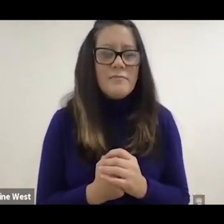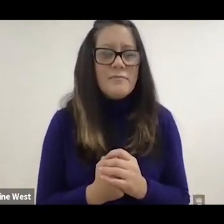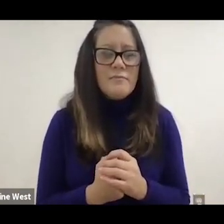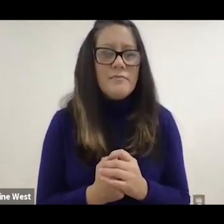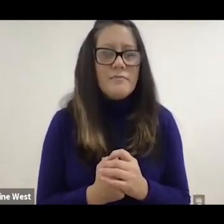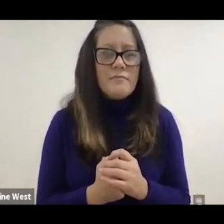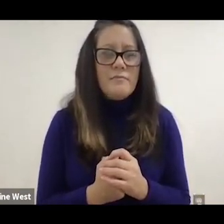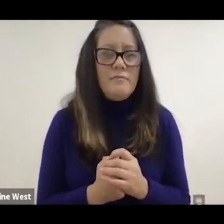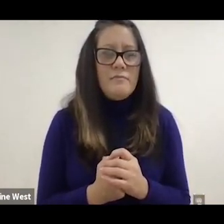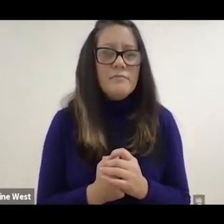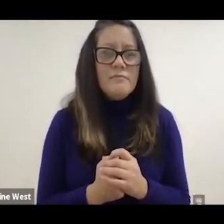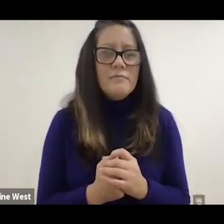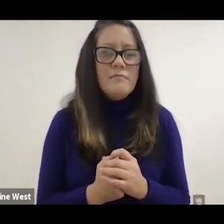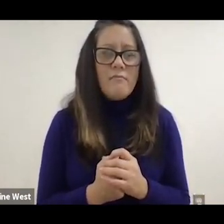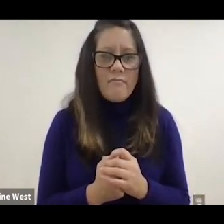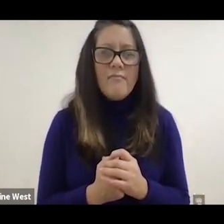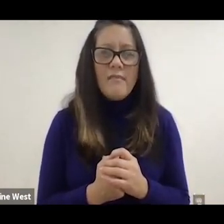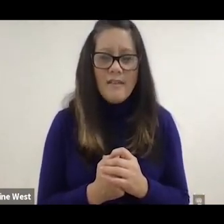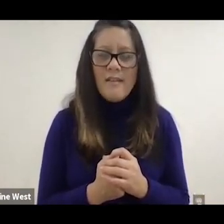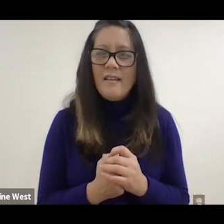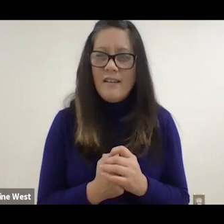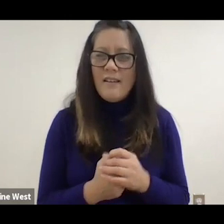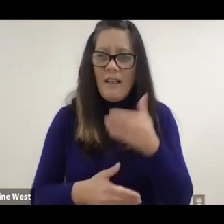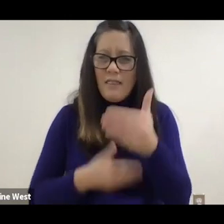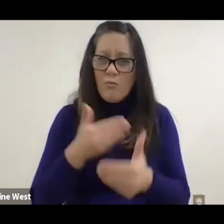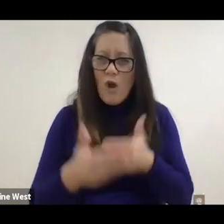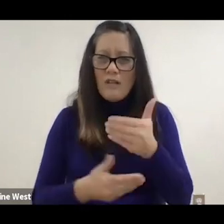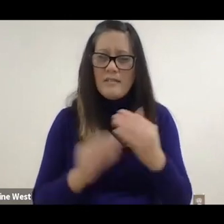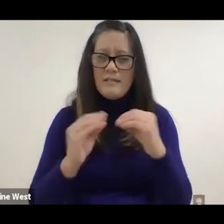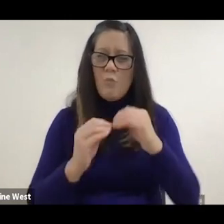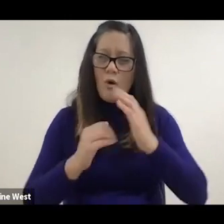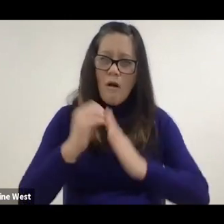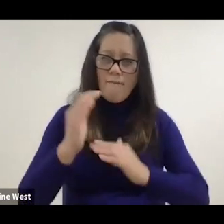And. Which makes the whole process much more comfortable for everyone